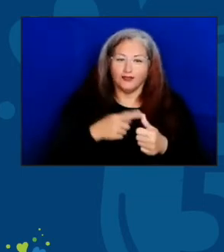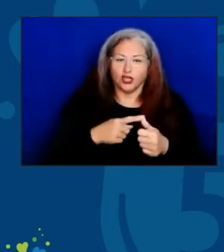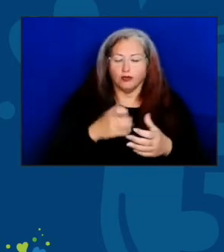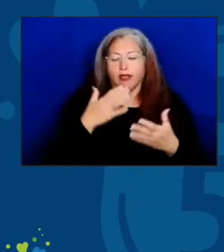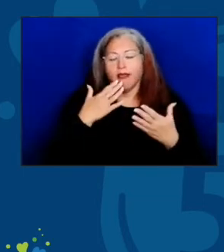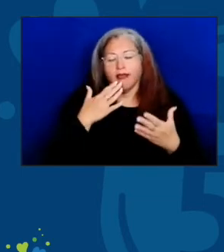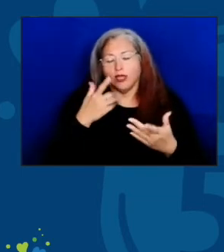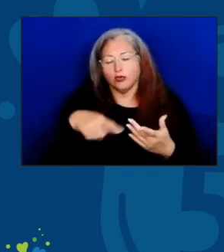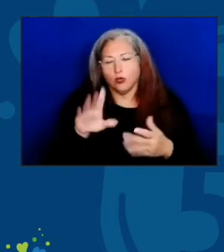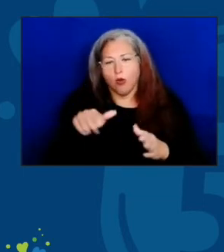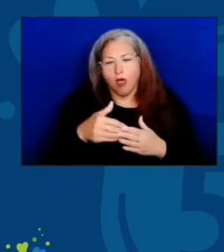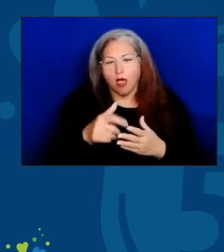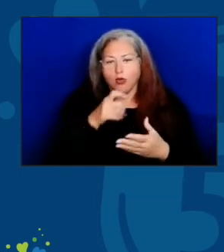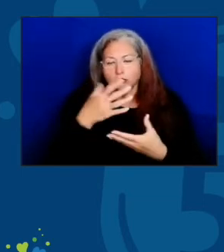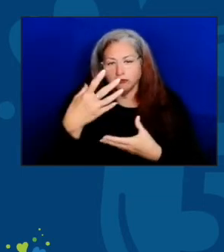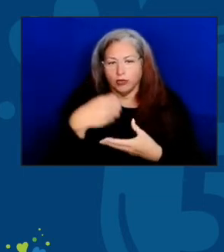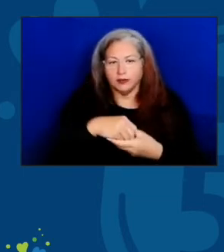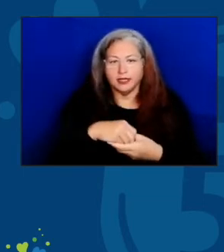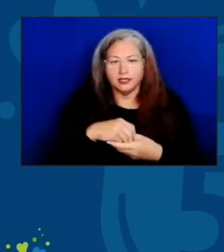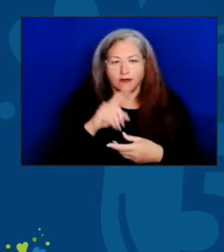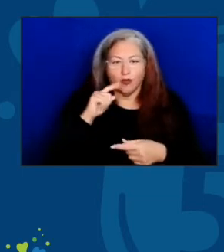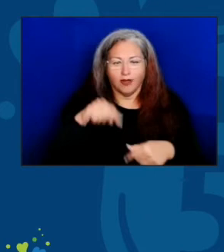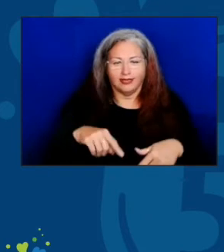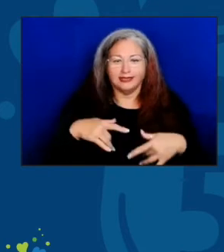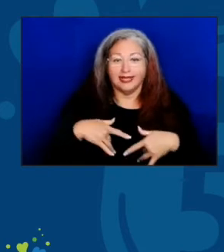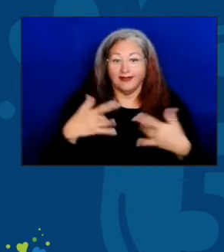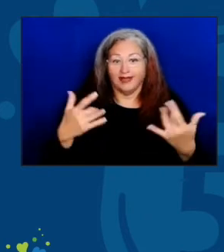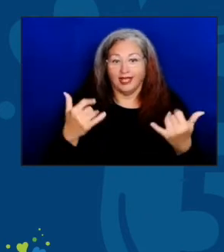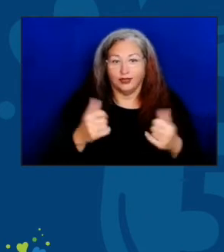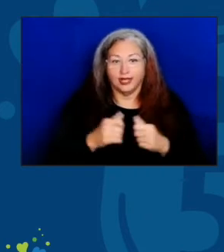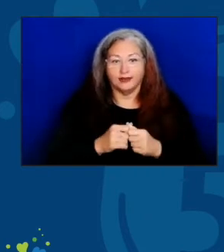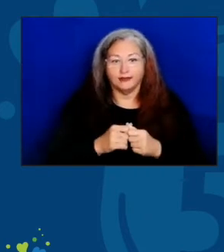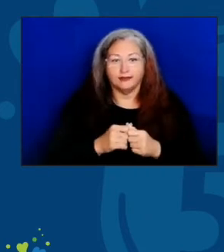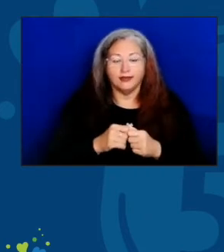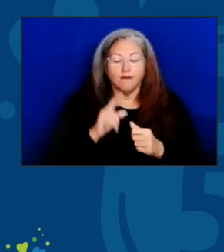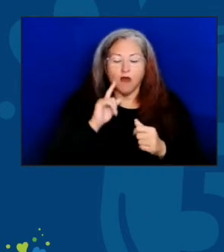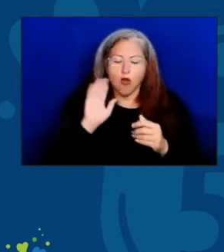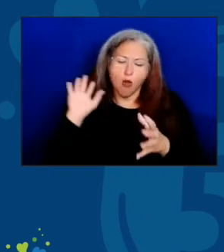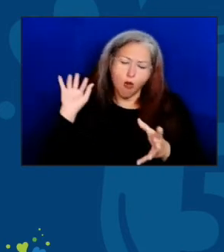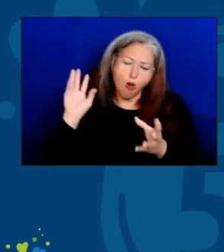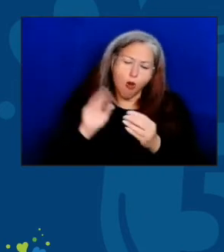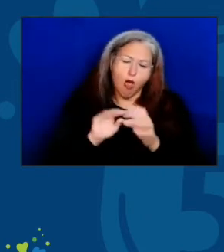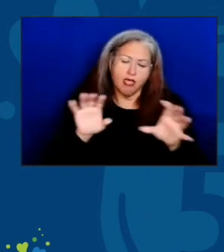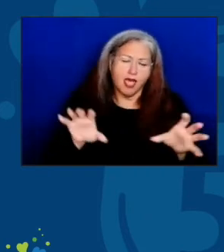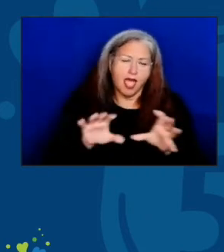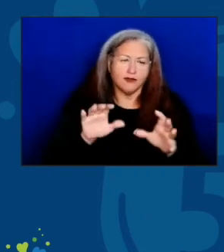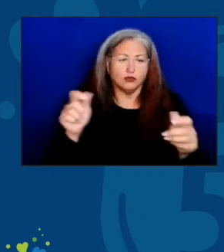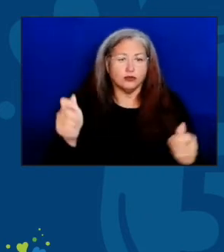who's participating to our event today. In all our activities, celebrating the 50th anniversary